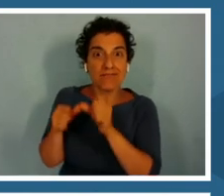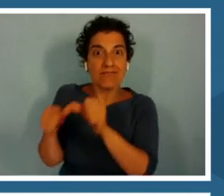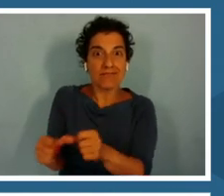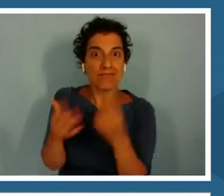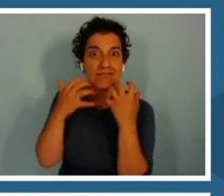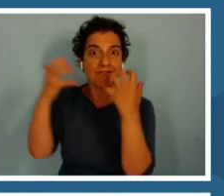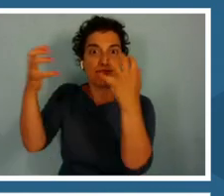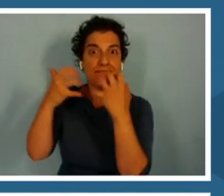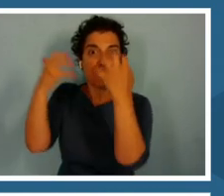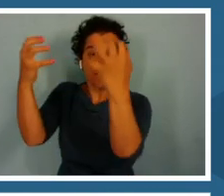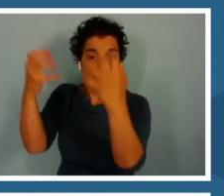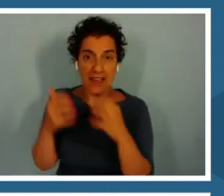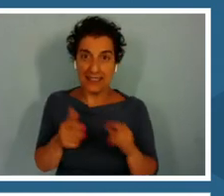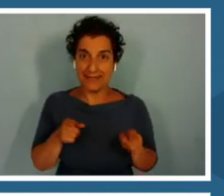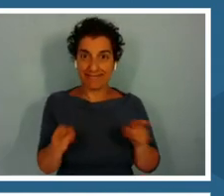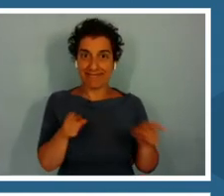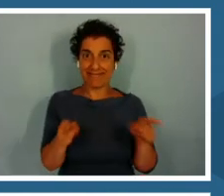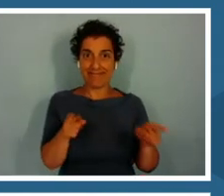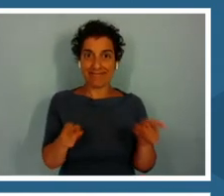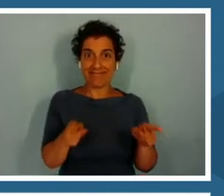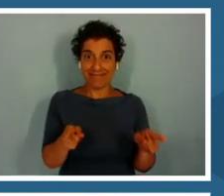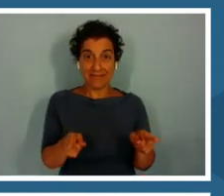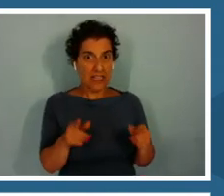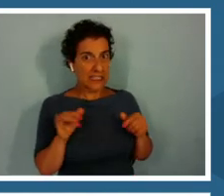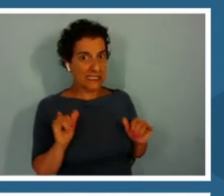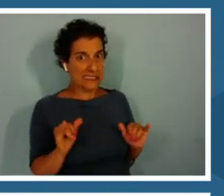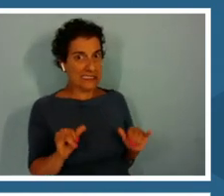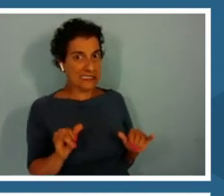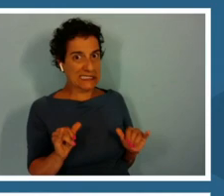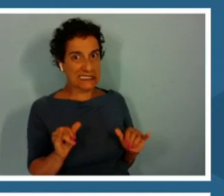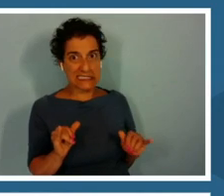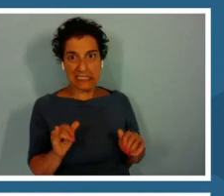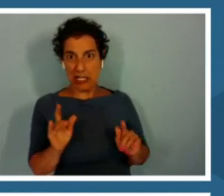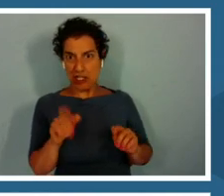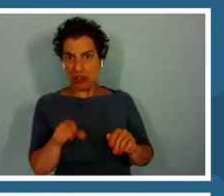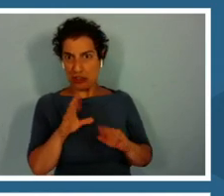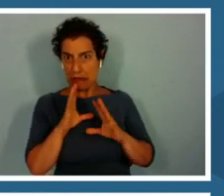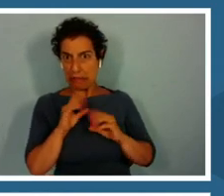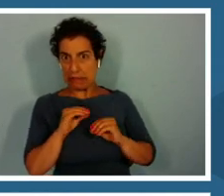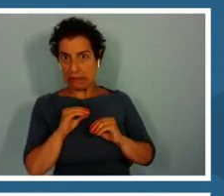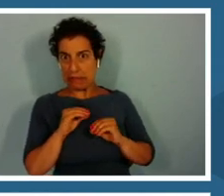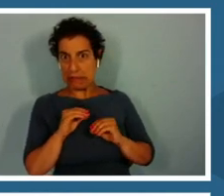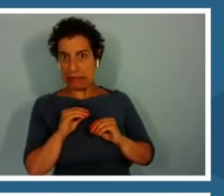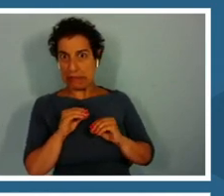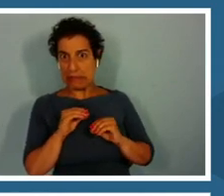The choice is in the frog player's hand, do I play it safe?